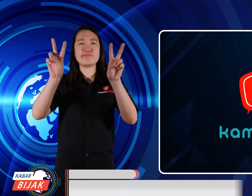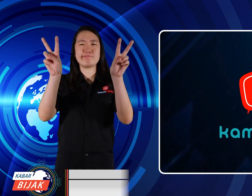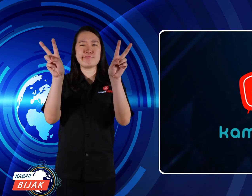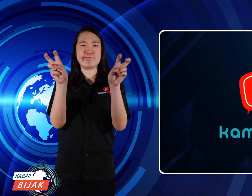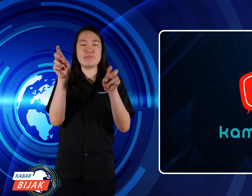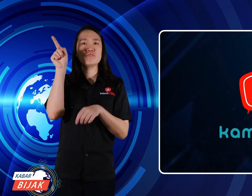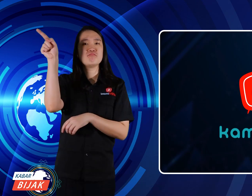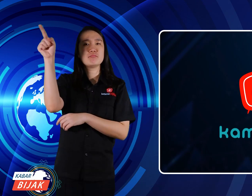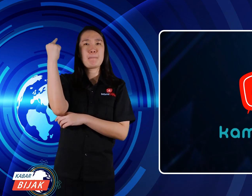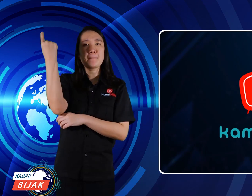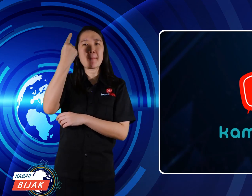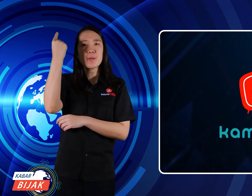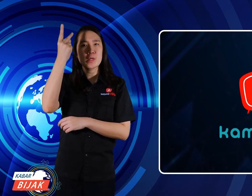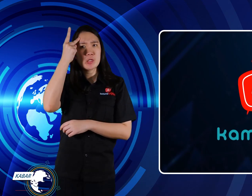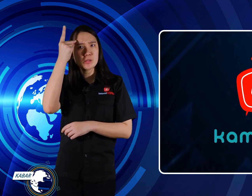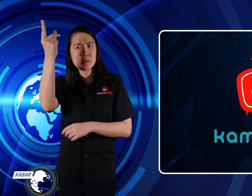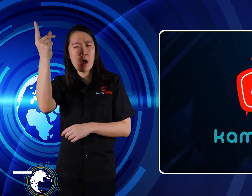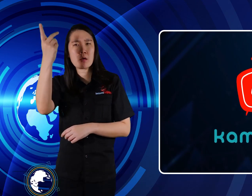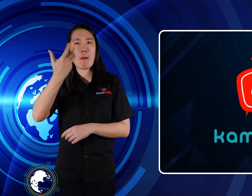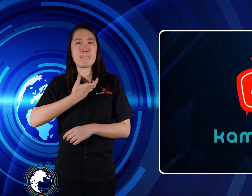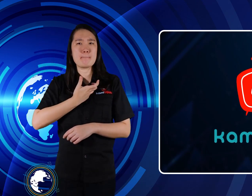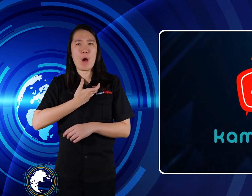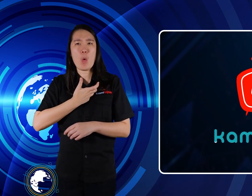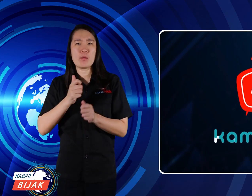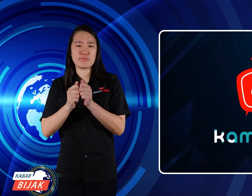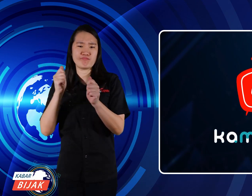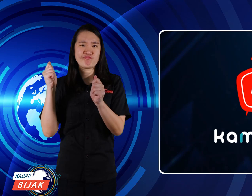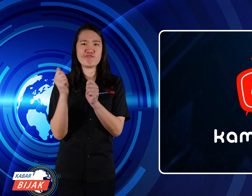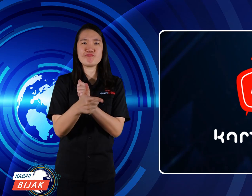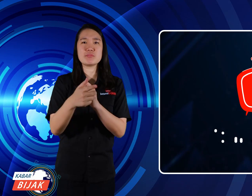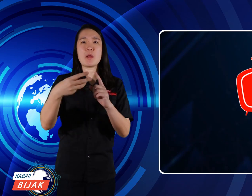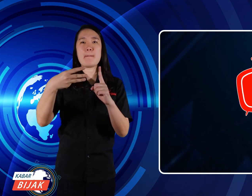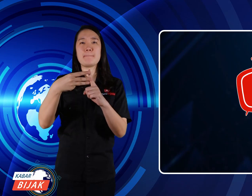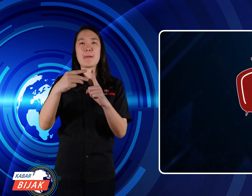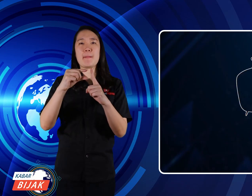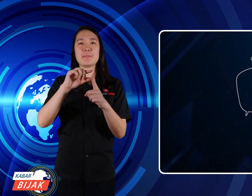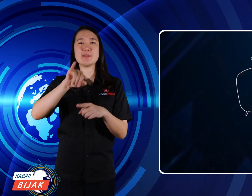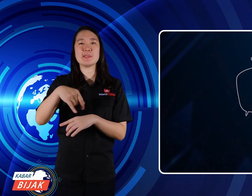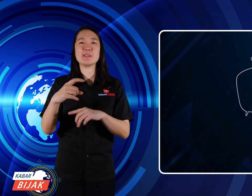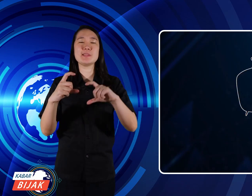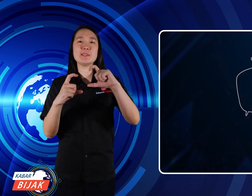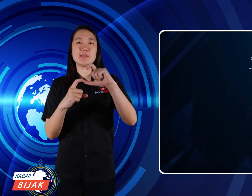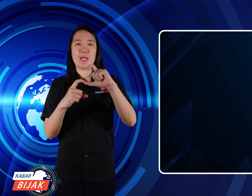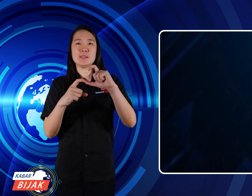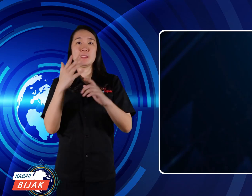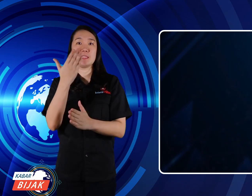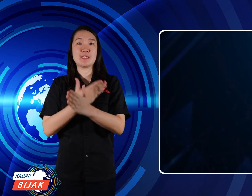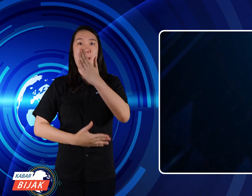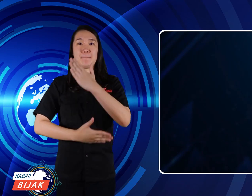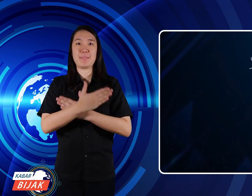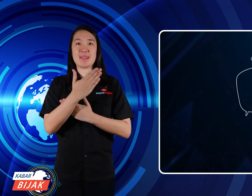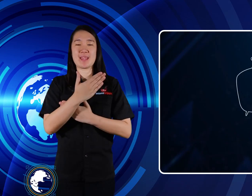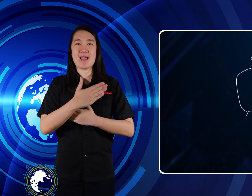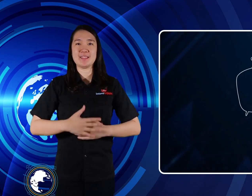The government plans to cover the BPJS for Disabilities.